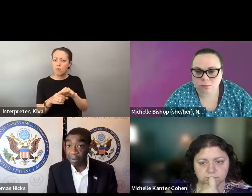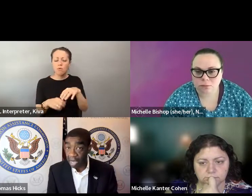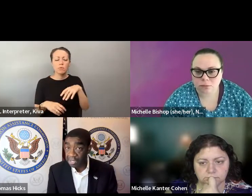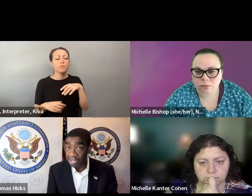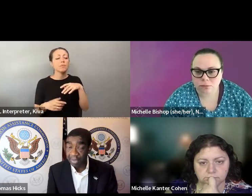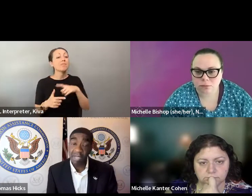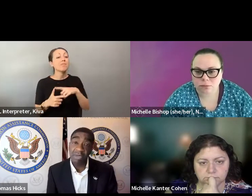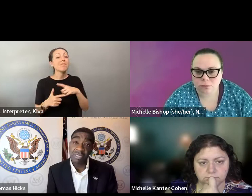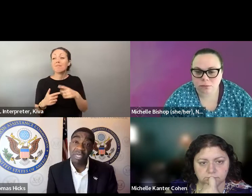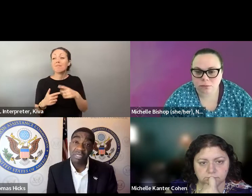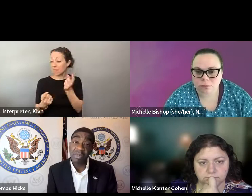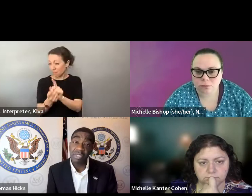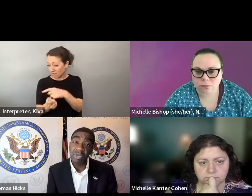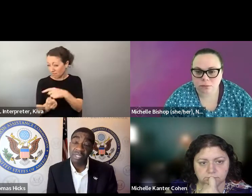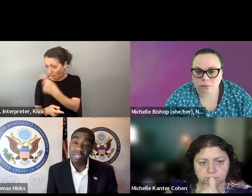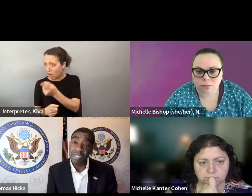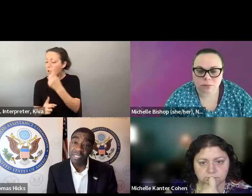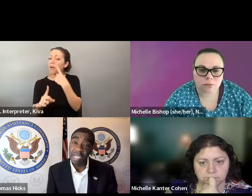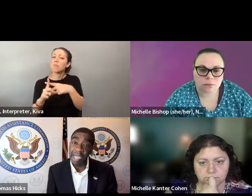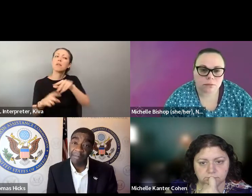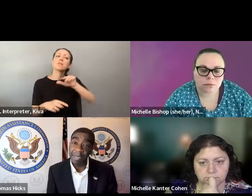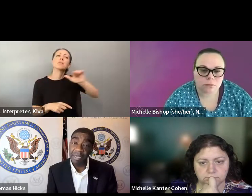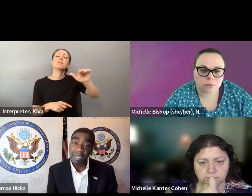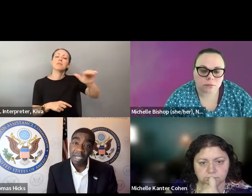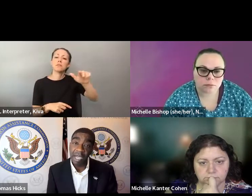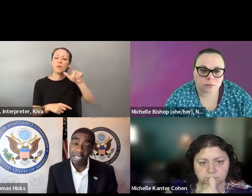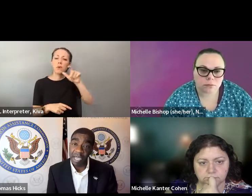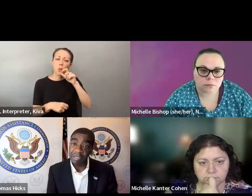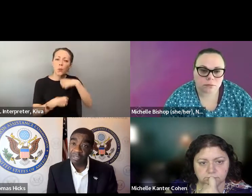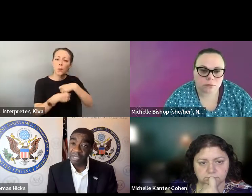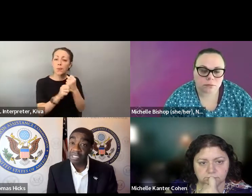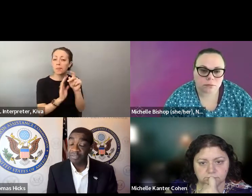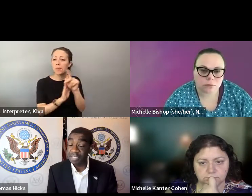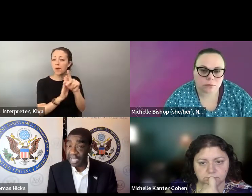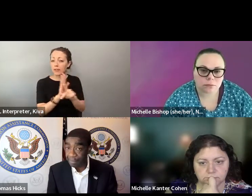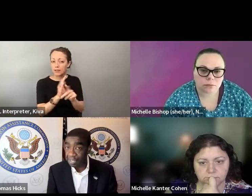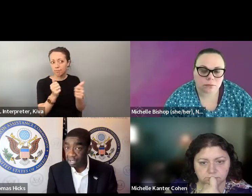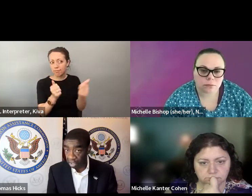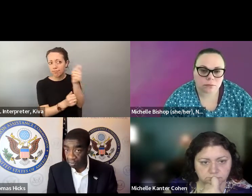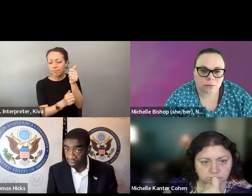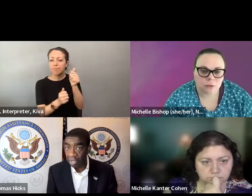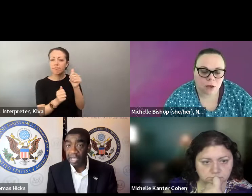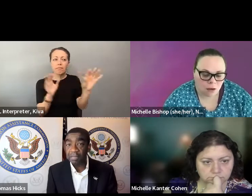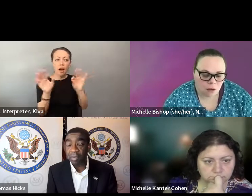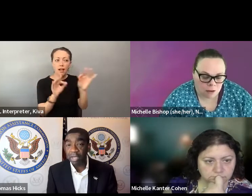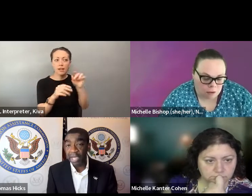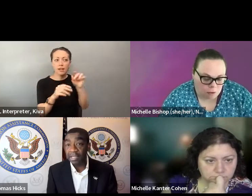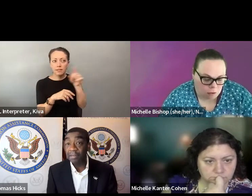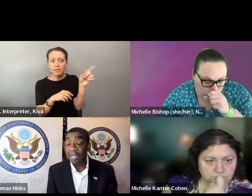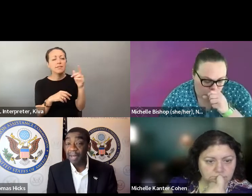So that you can actually be able to cast your ballot. And About it make sure you let someone know if you are having a difficult time casting your ballot in a polling place, talk to the poll, worker, talk to the supervisor that's there so that you can actually be able to cast your ballot and once that's done Make sure that you talk to once that's done, make sure that you talk to your policy makers to ensure that this does not happen to others,